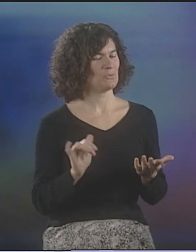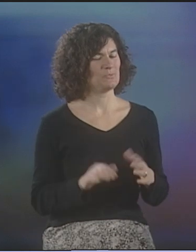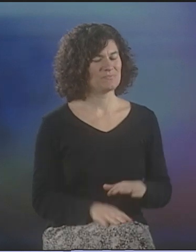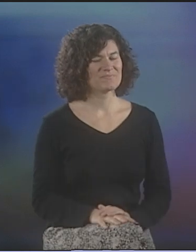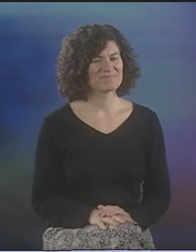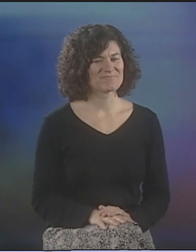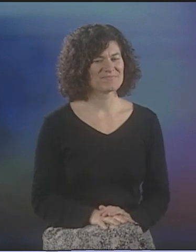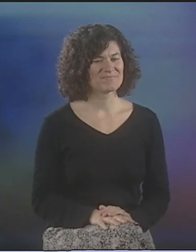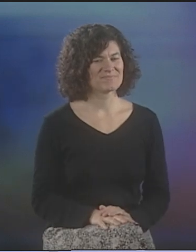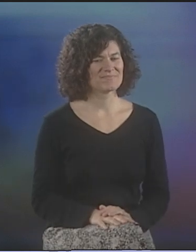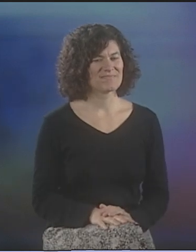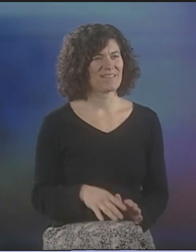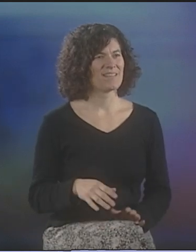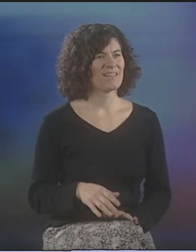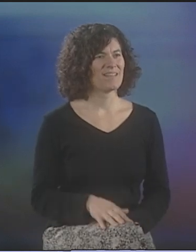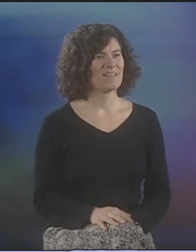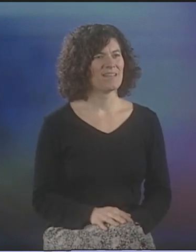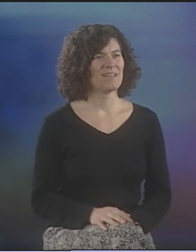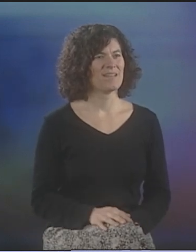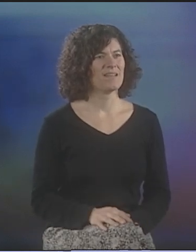AS WE WERE GROWING IN THAT ENDEAVOR.